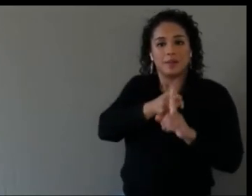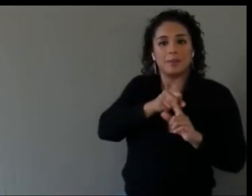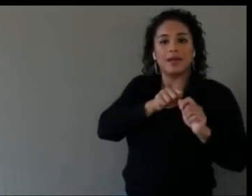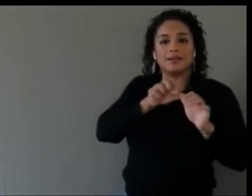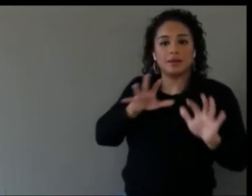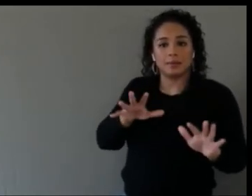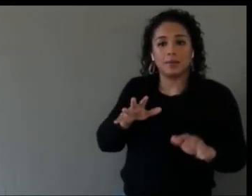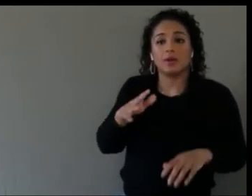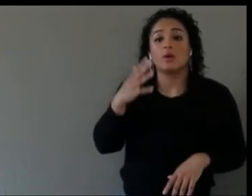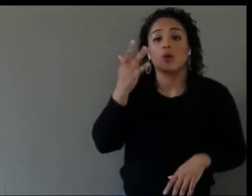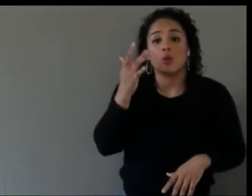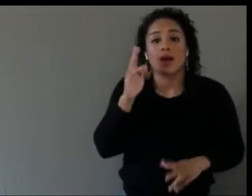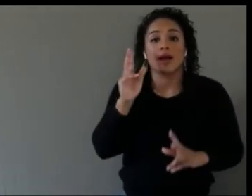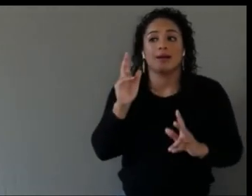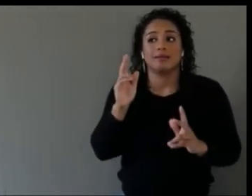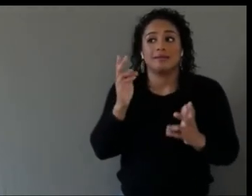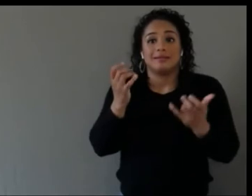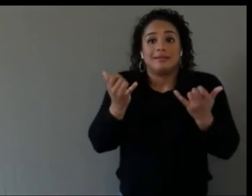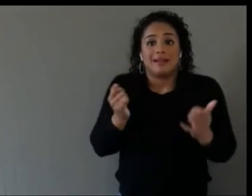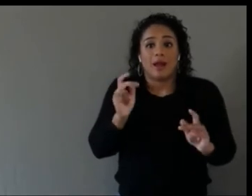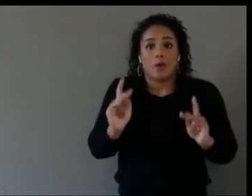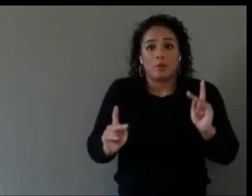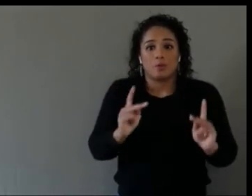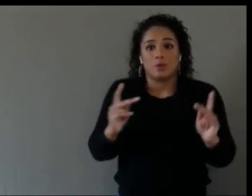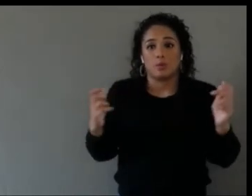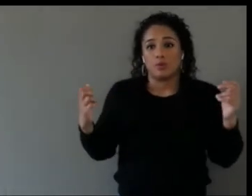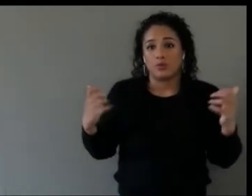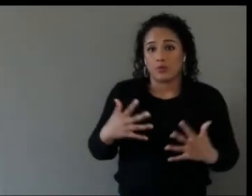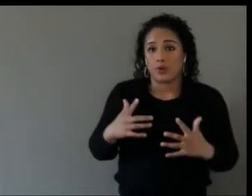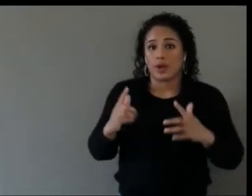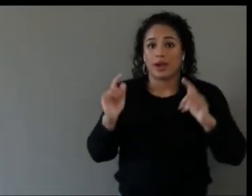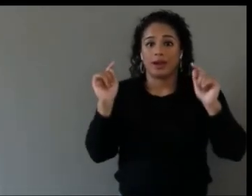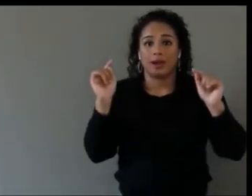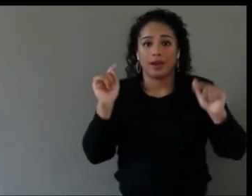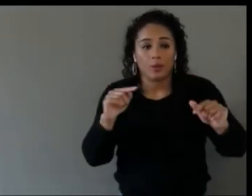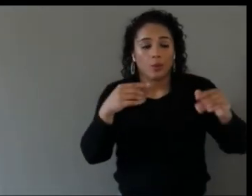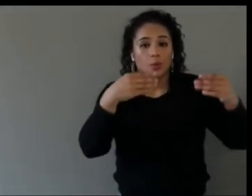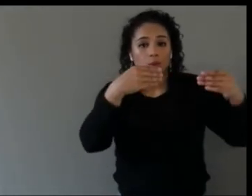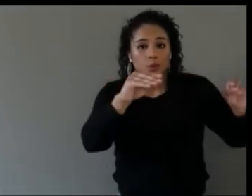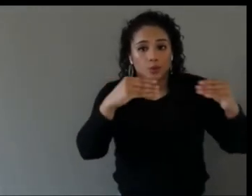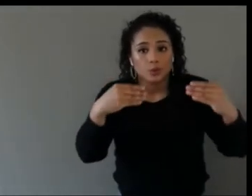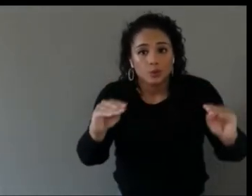to go to a lot of stores, and they feel that they can't go or they feel that they really